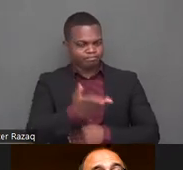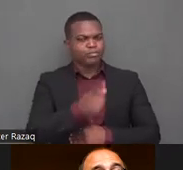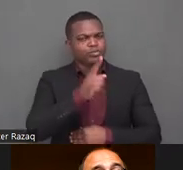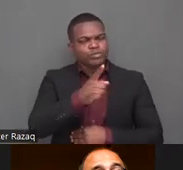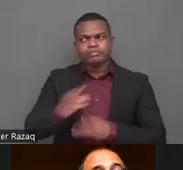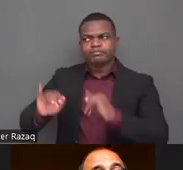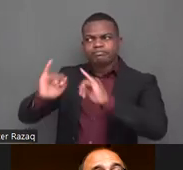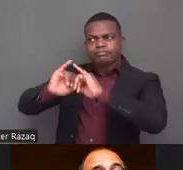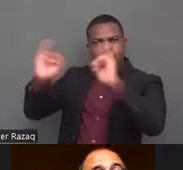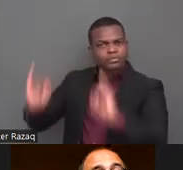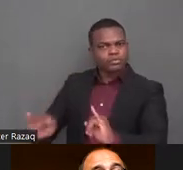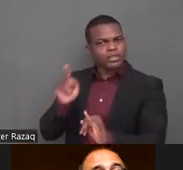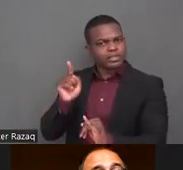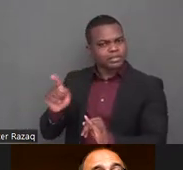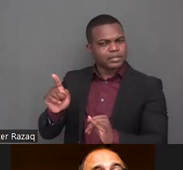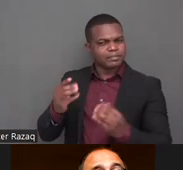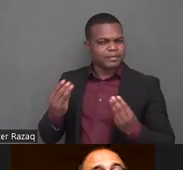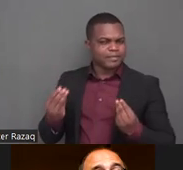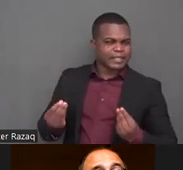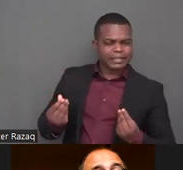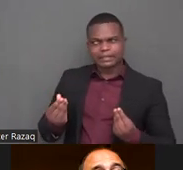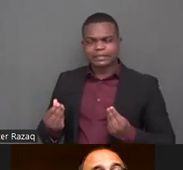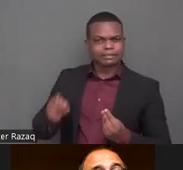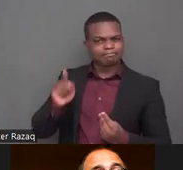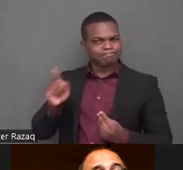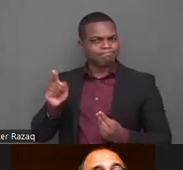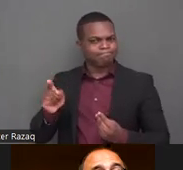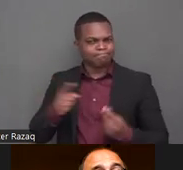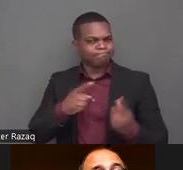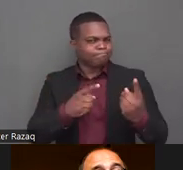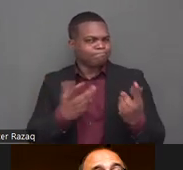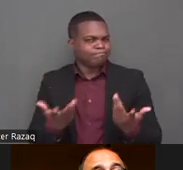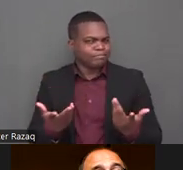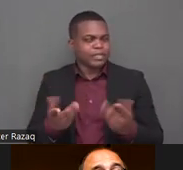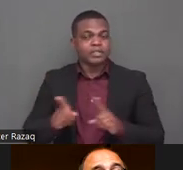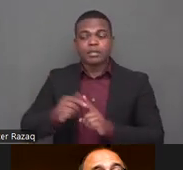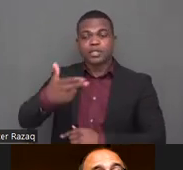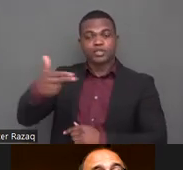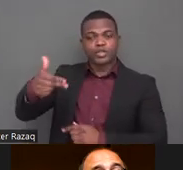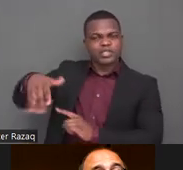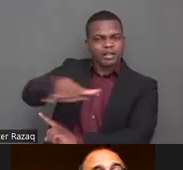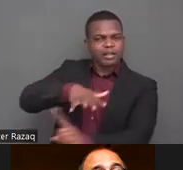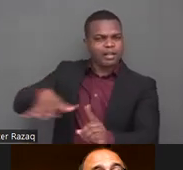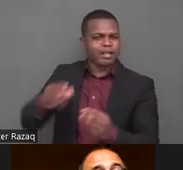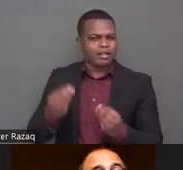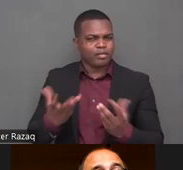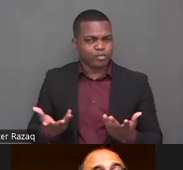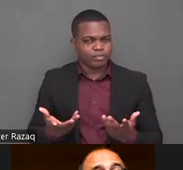and you have been spectacular in mobilizing different departments of the national government